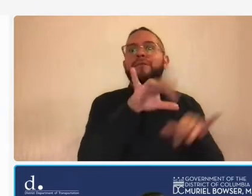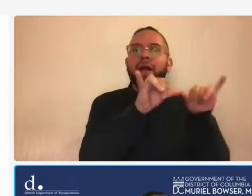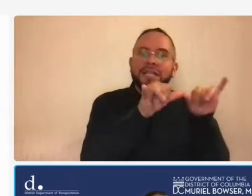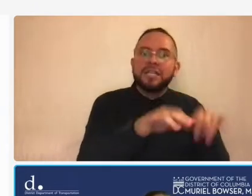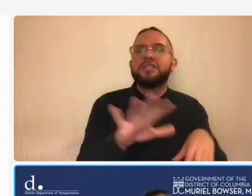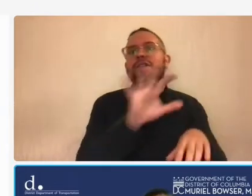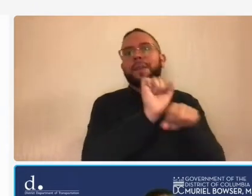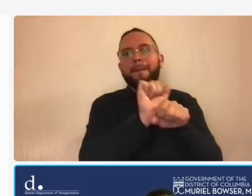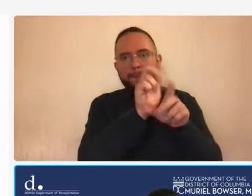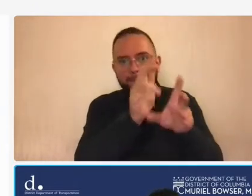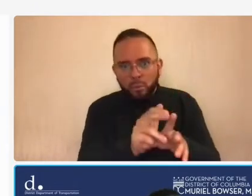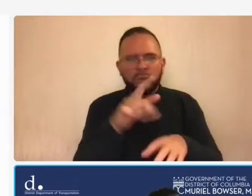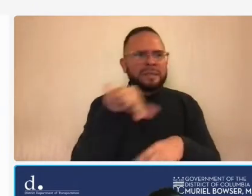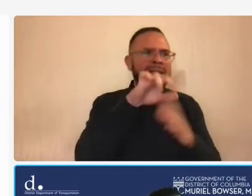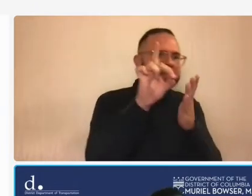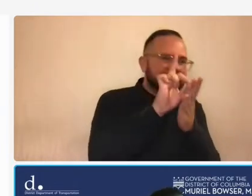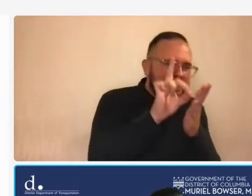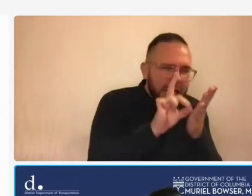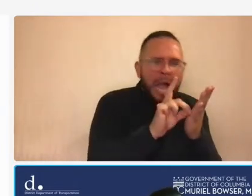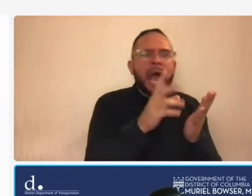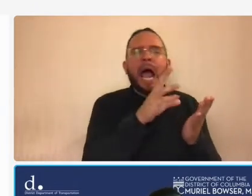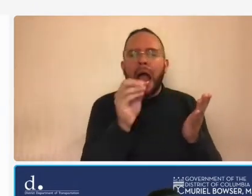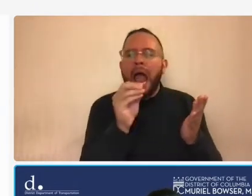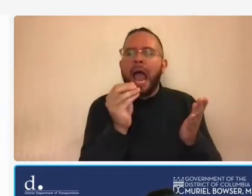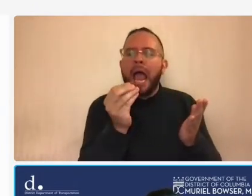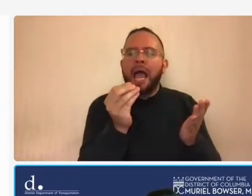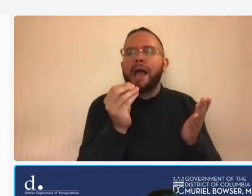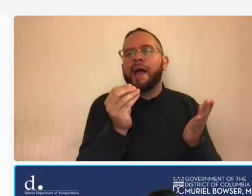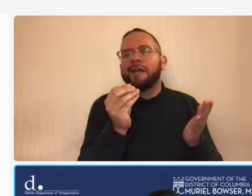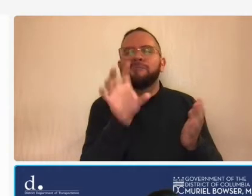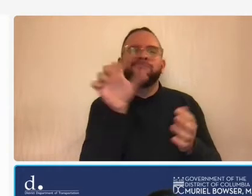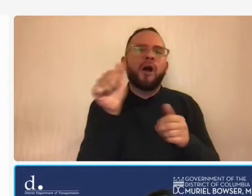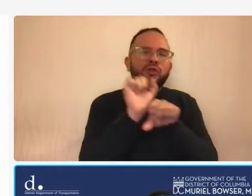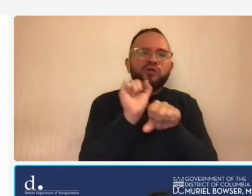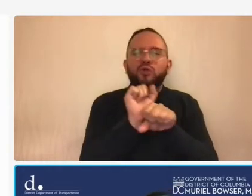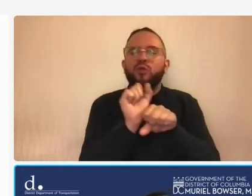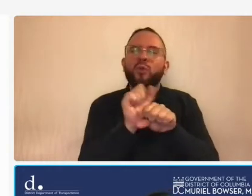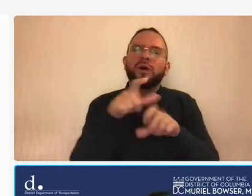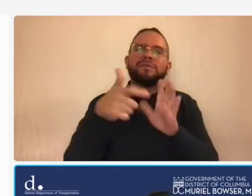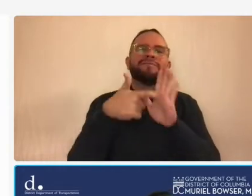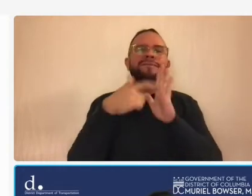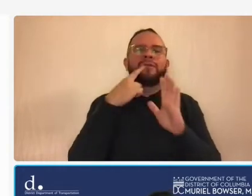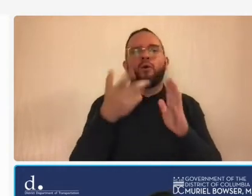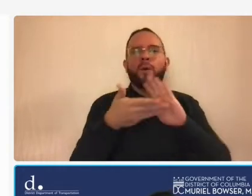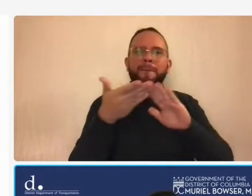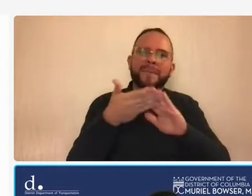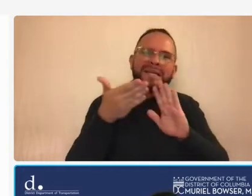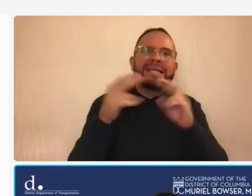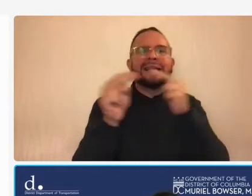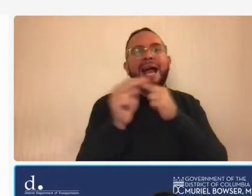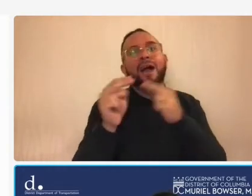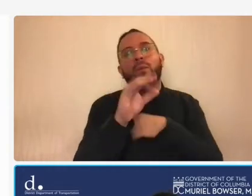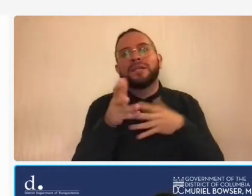actually um do some of the work that's involved in maintaining the highways and and roadways but also